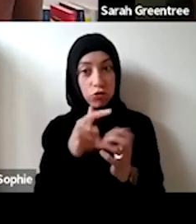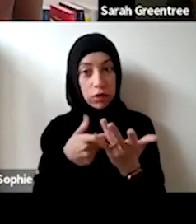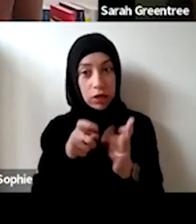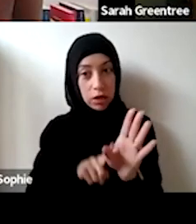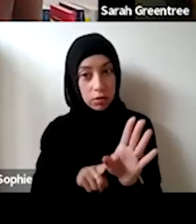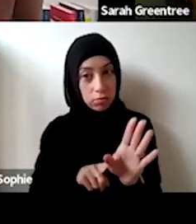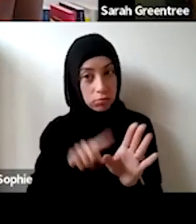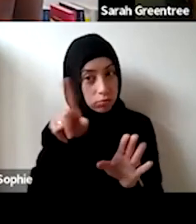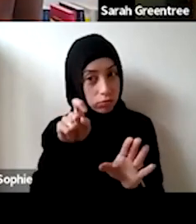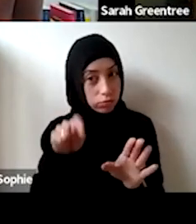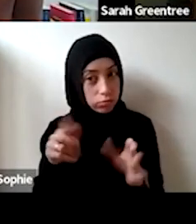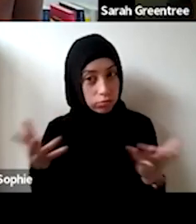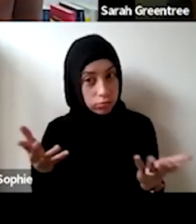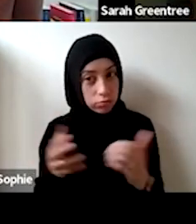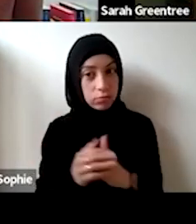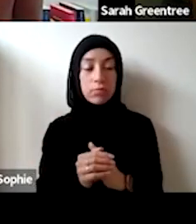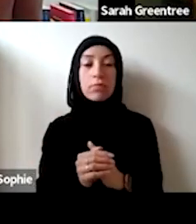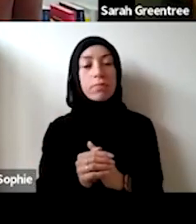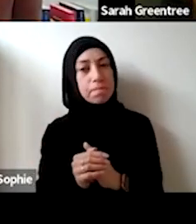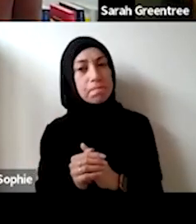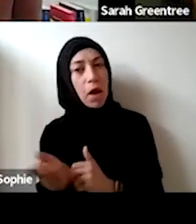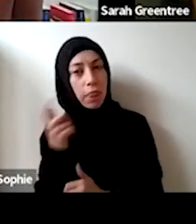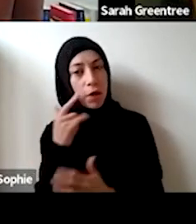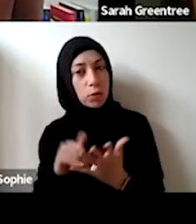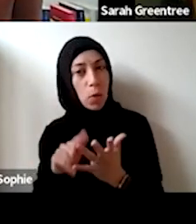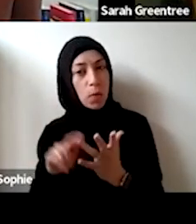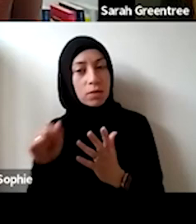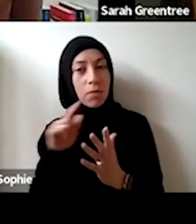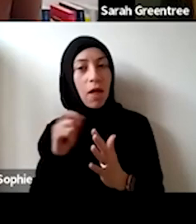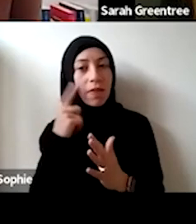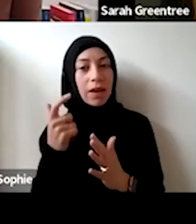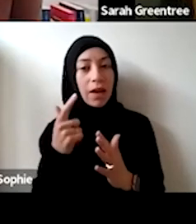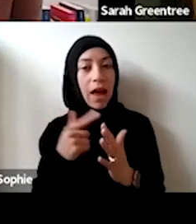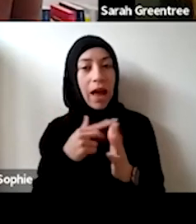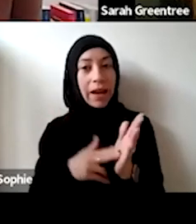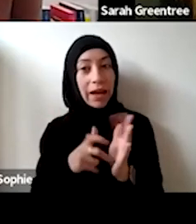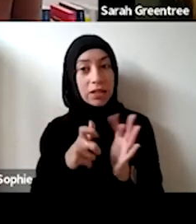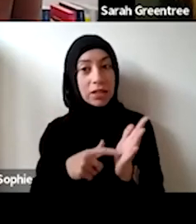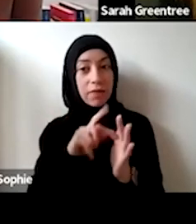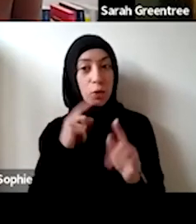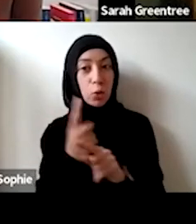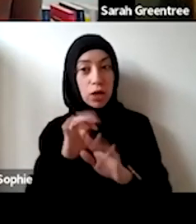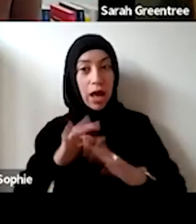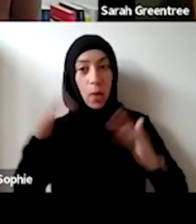category? I think we would! And so yes, have a chat to Annette Madam, ahead of theatre. Our. and so, yes, have a have a chat I have to. And that madden now head of theater, to talk